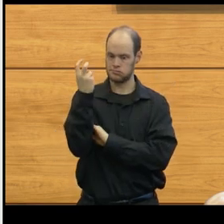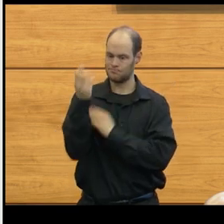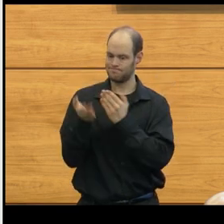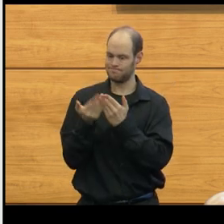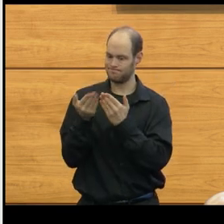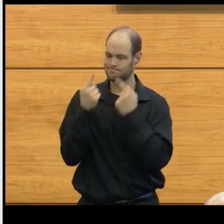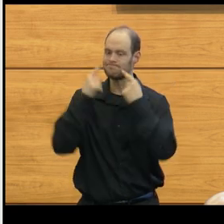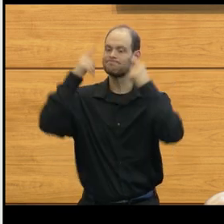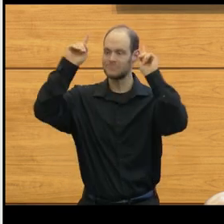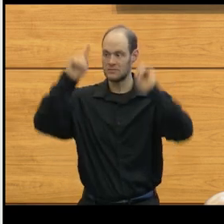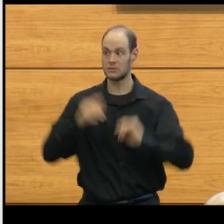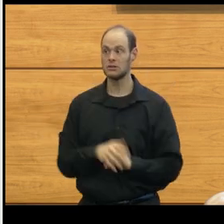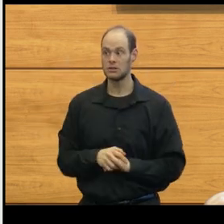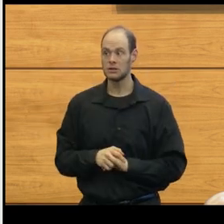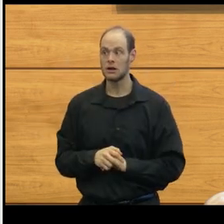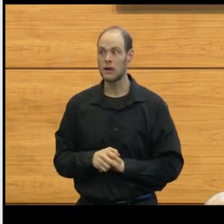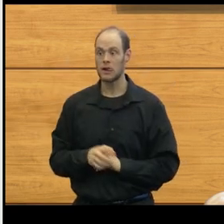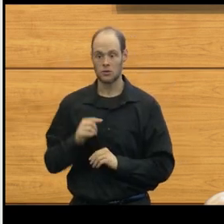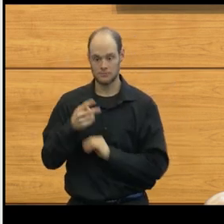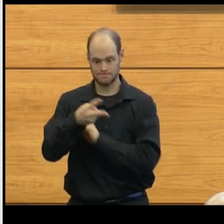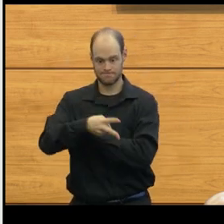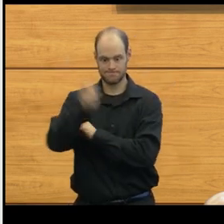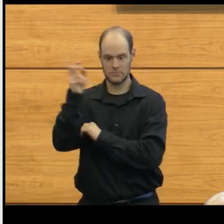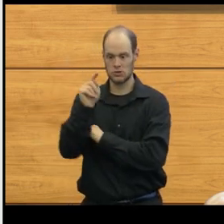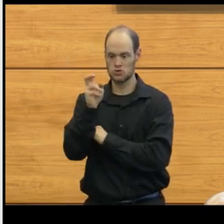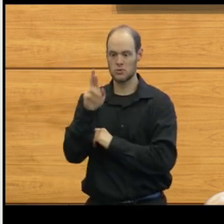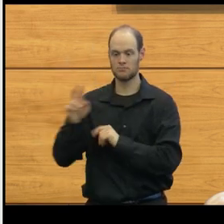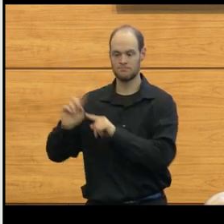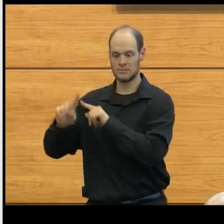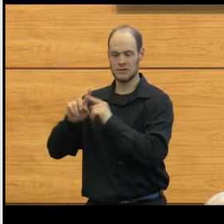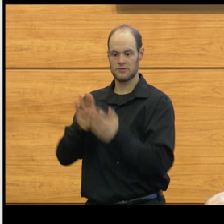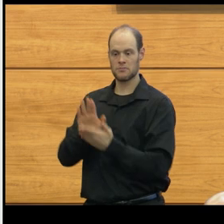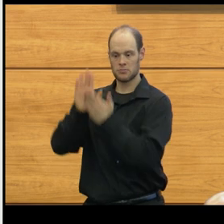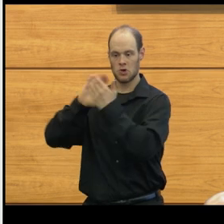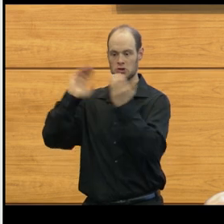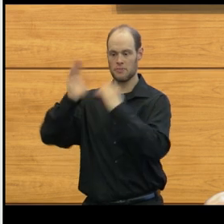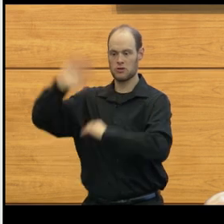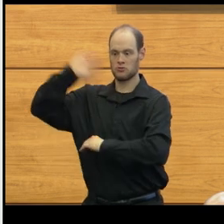And finally, we even take out tumors in a way differently than when I first started.